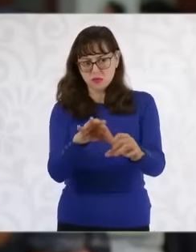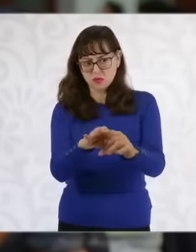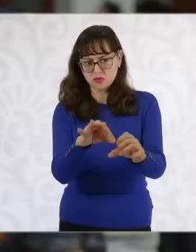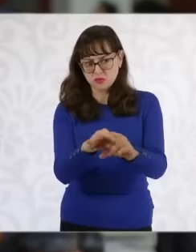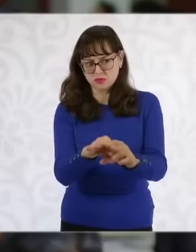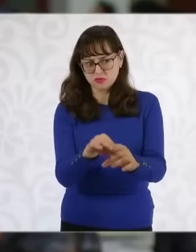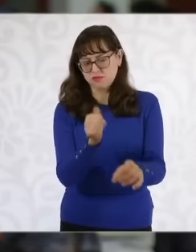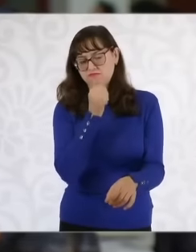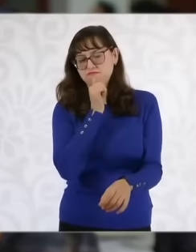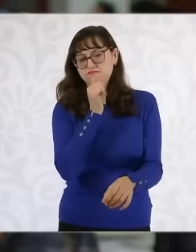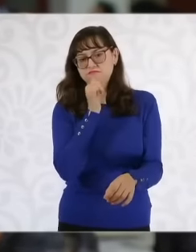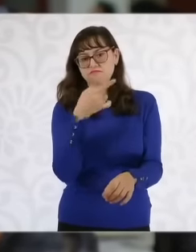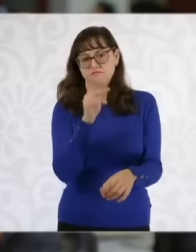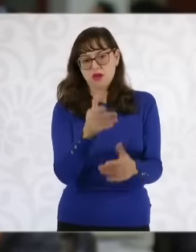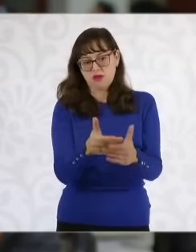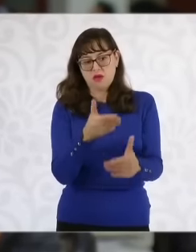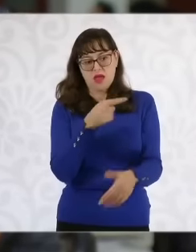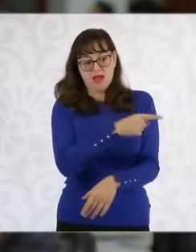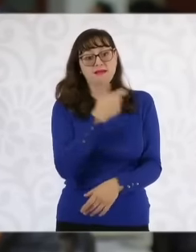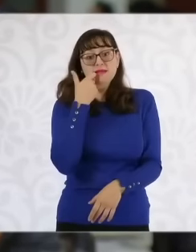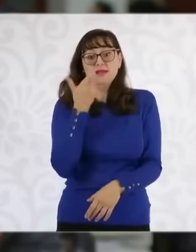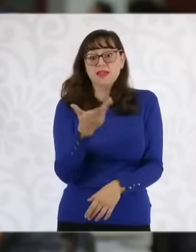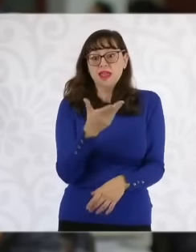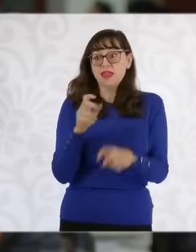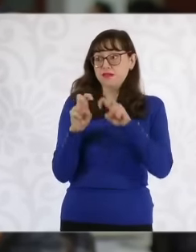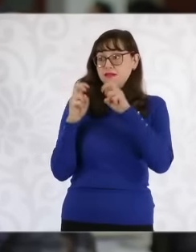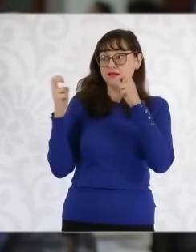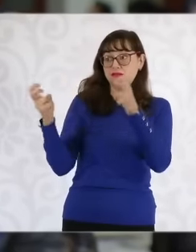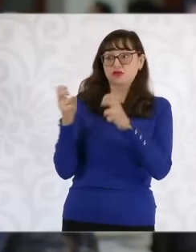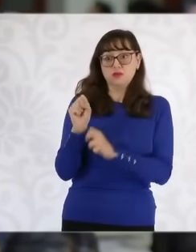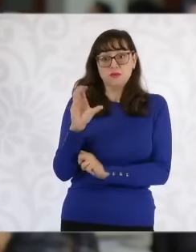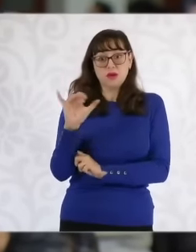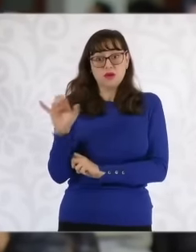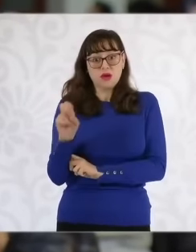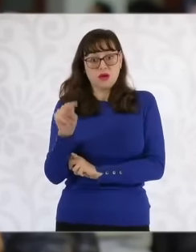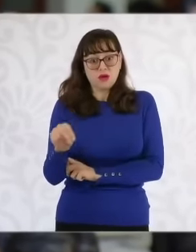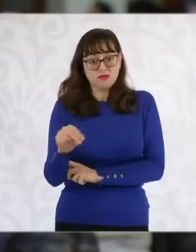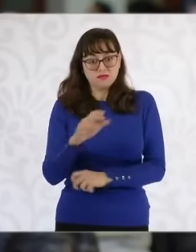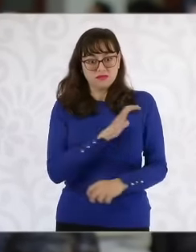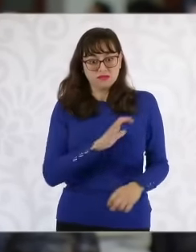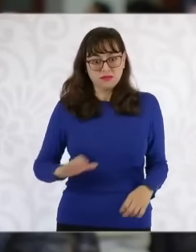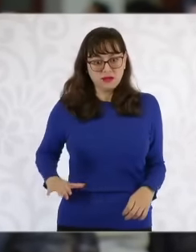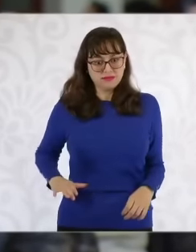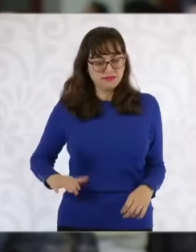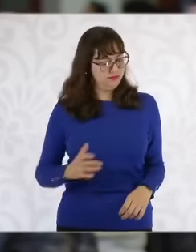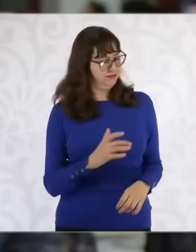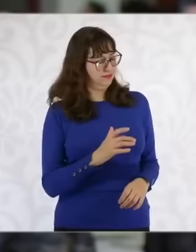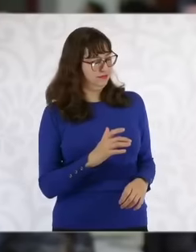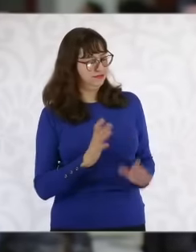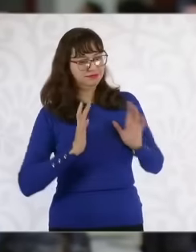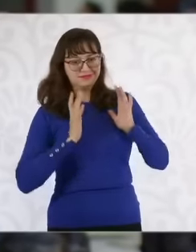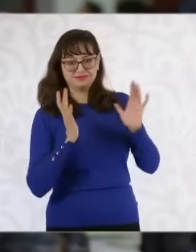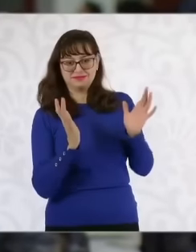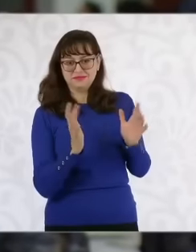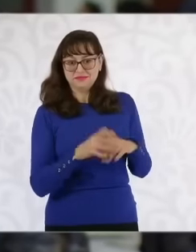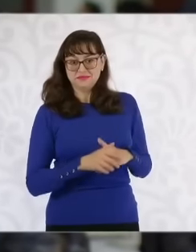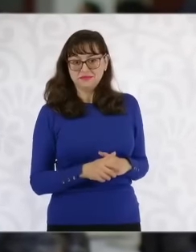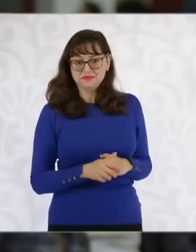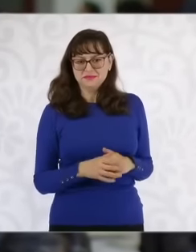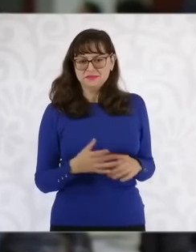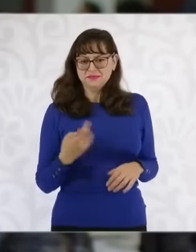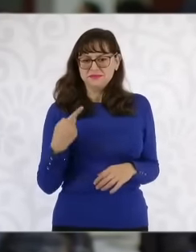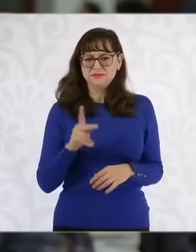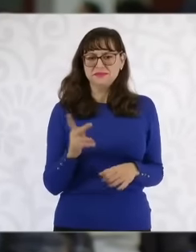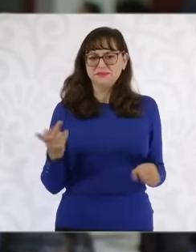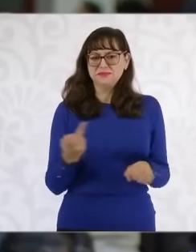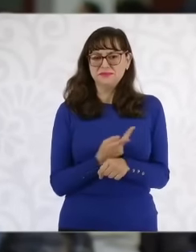candidate for minister of the supreme court, what not, the conservatism itself would be endorsing